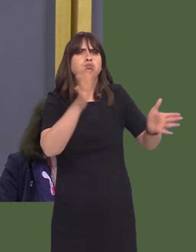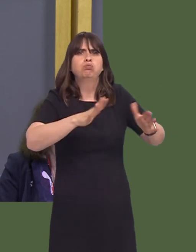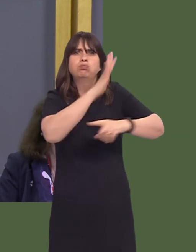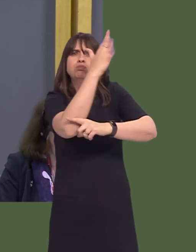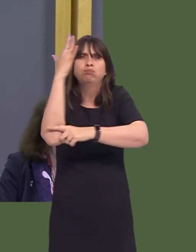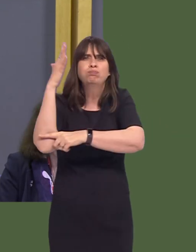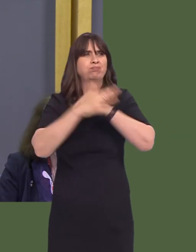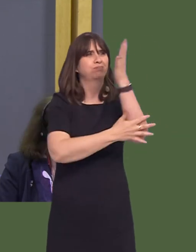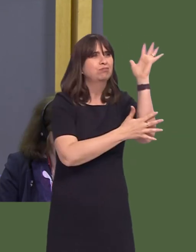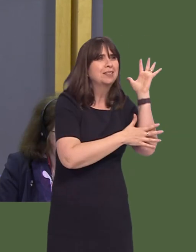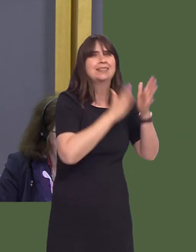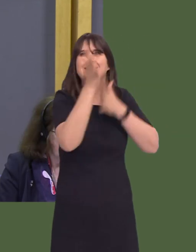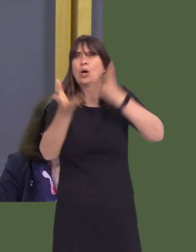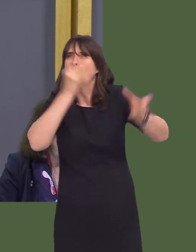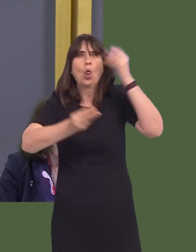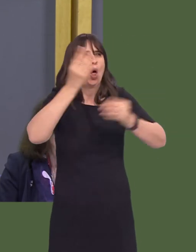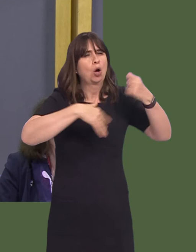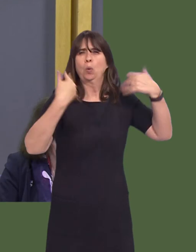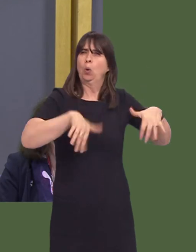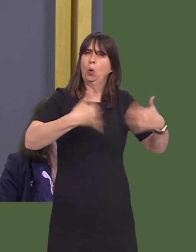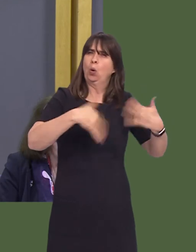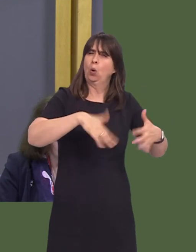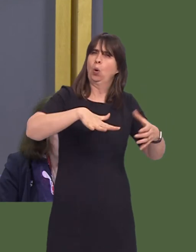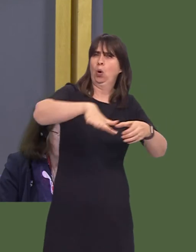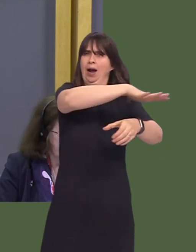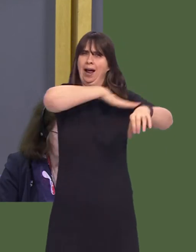wooded areas'. So, First Minister, with respect to this consultation